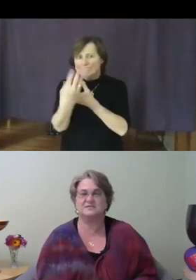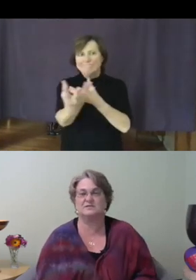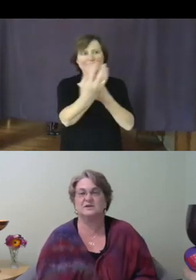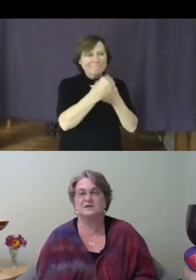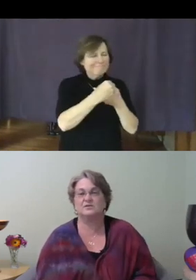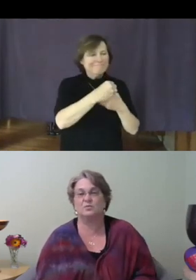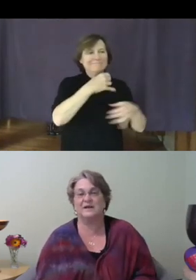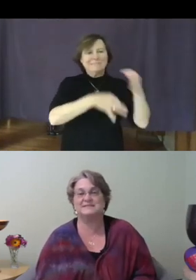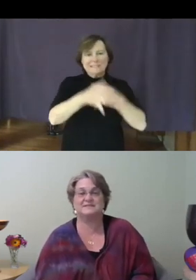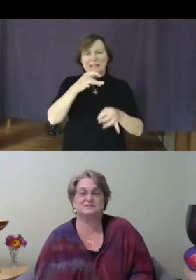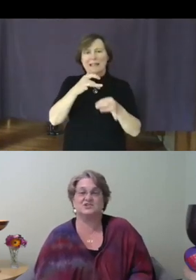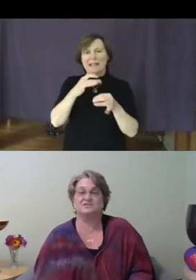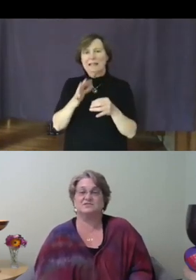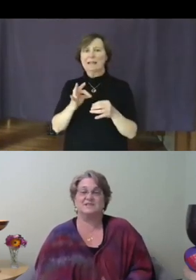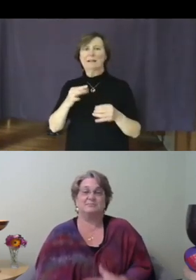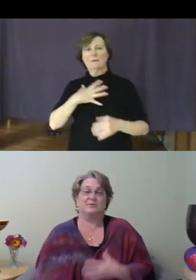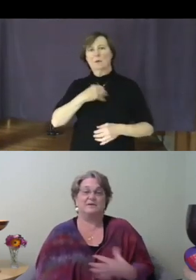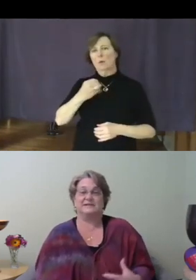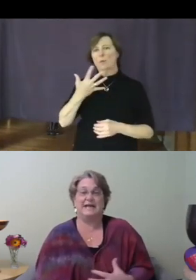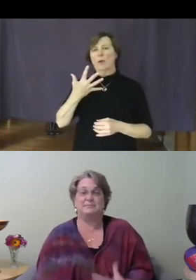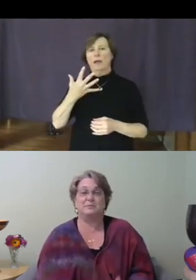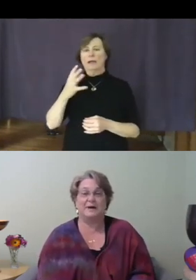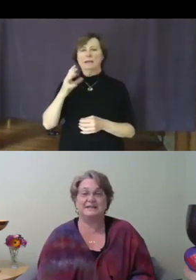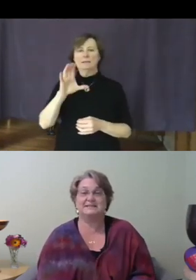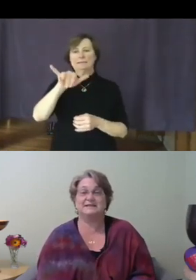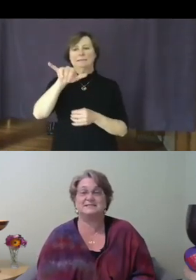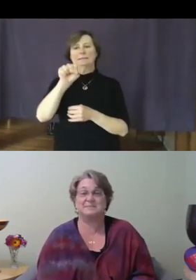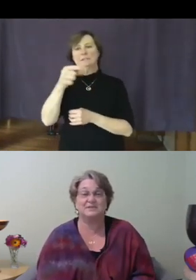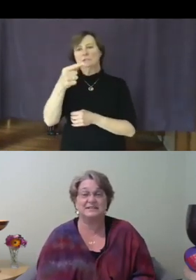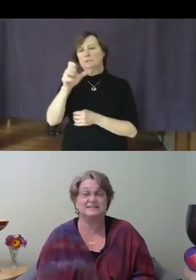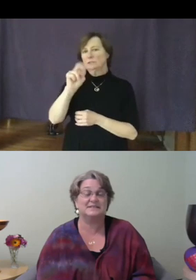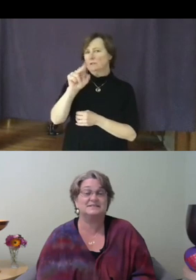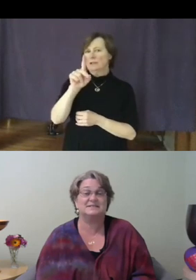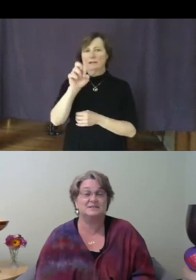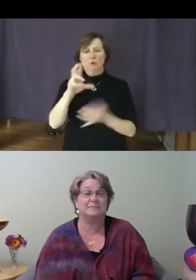the white cisgender temporarily able-bodied experience that still makes